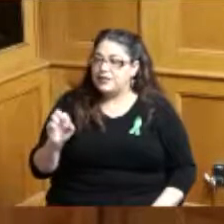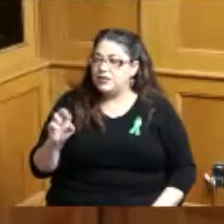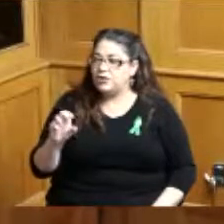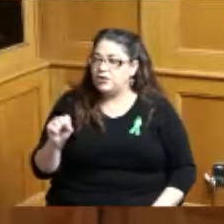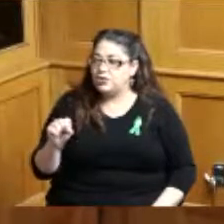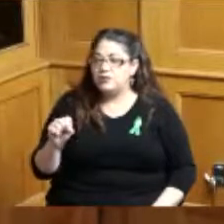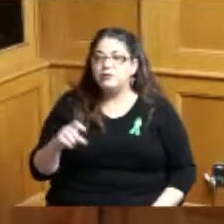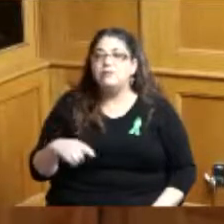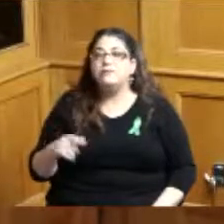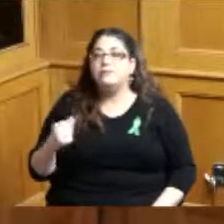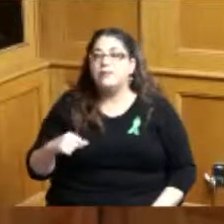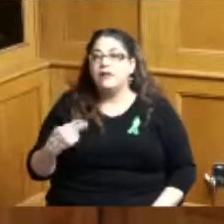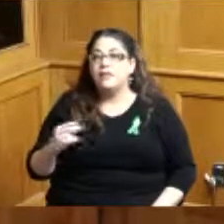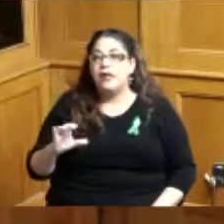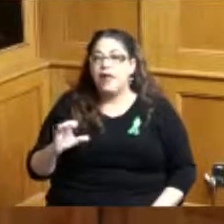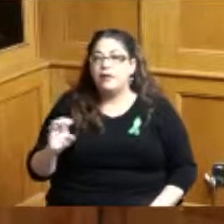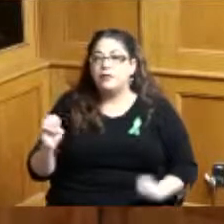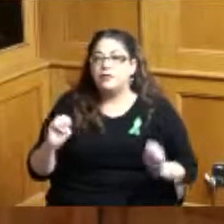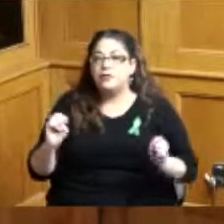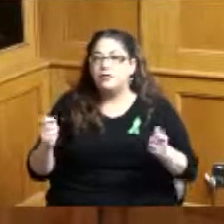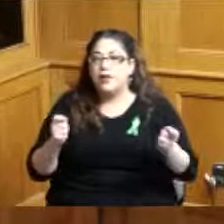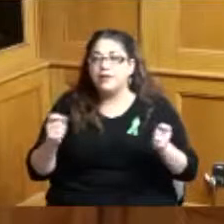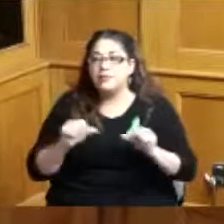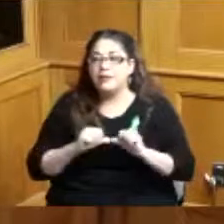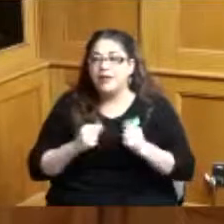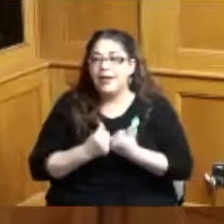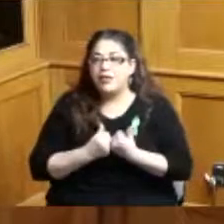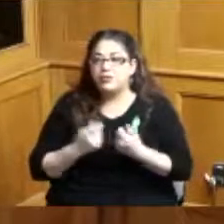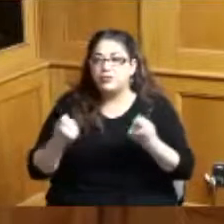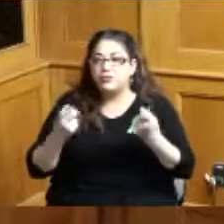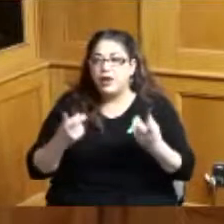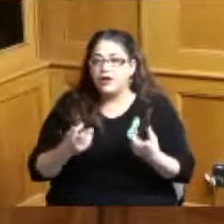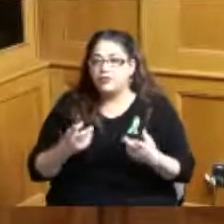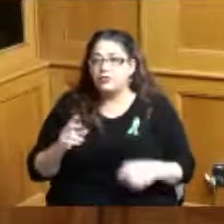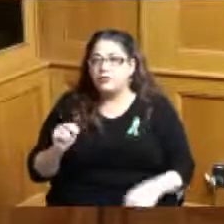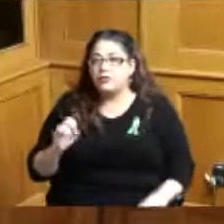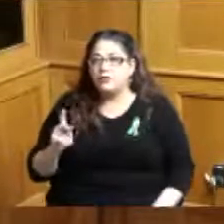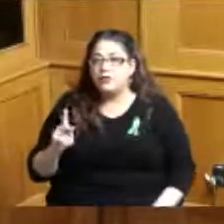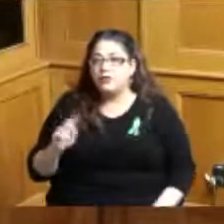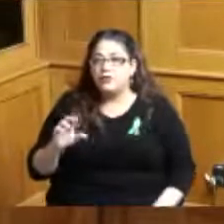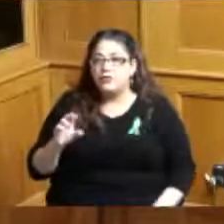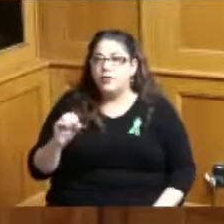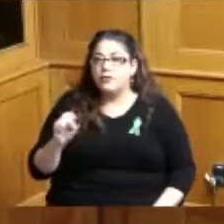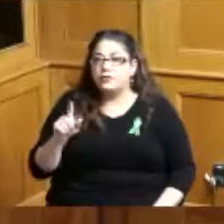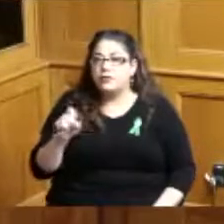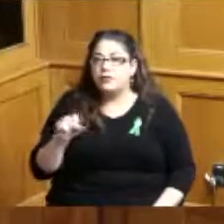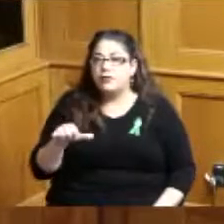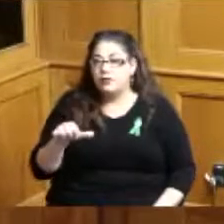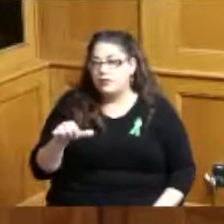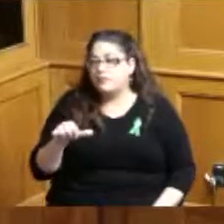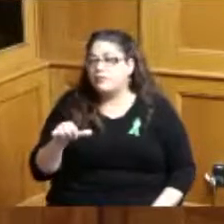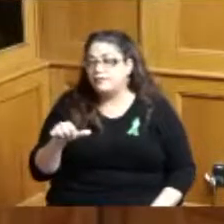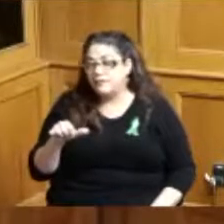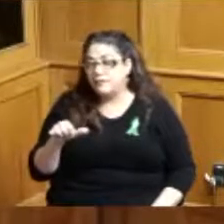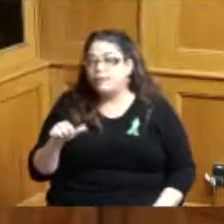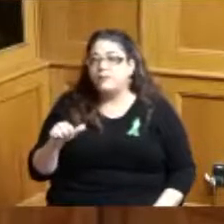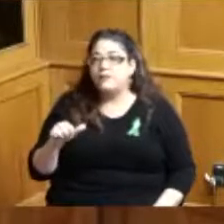Hamilton County Emergency Management Agency Directory Director Nick Crossley Township